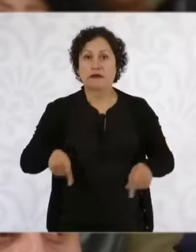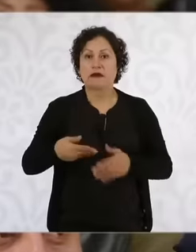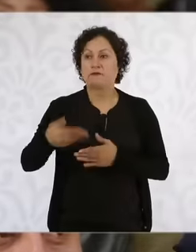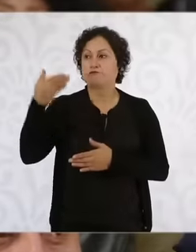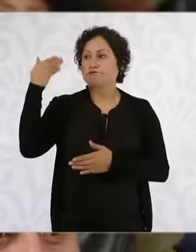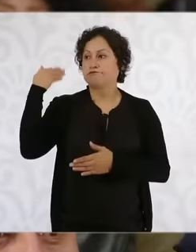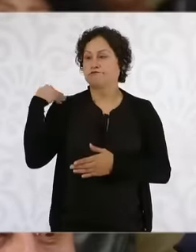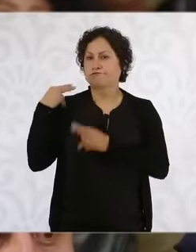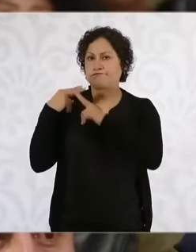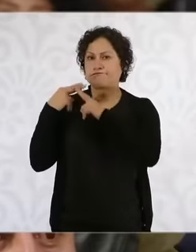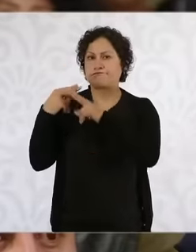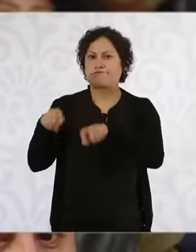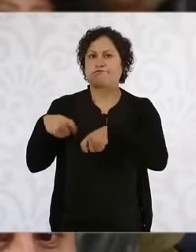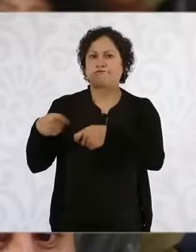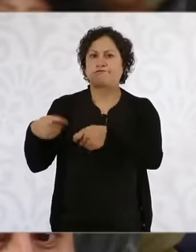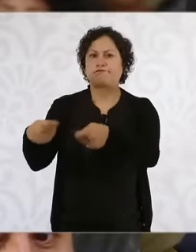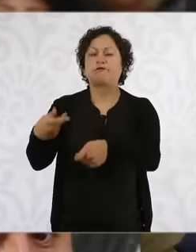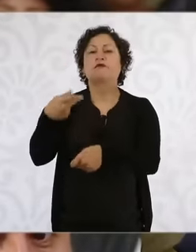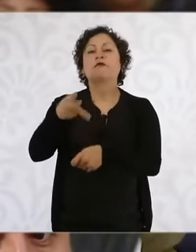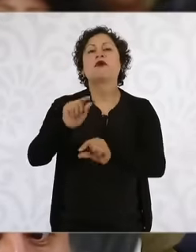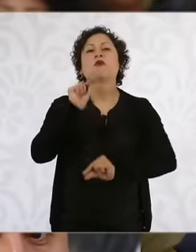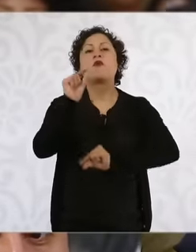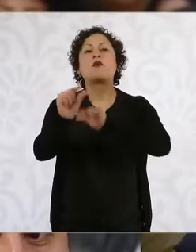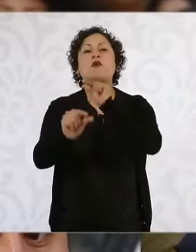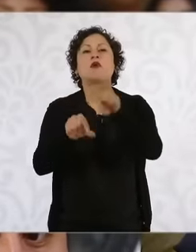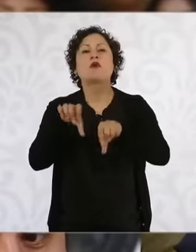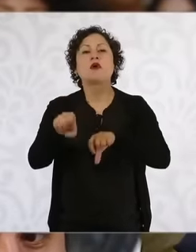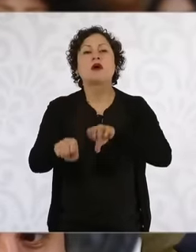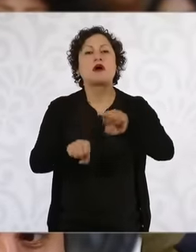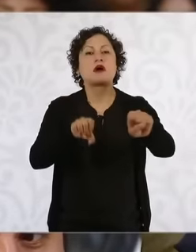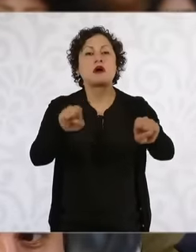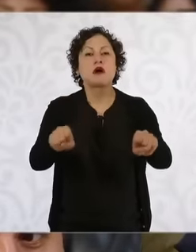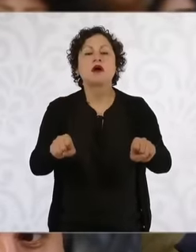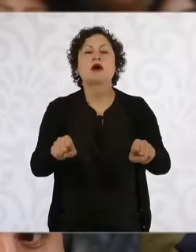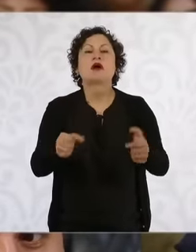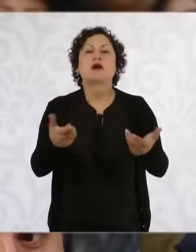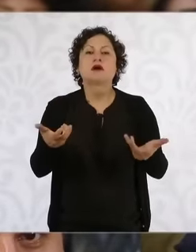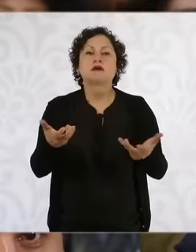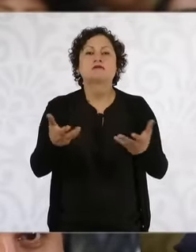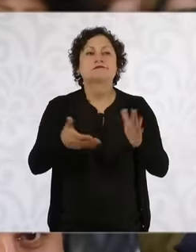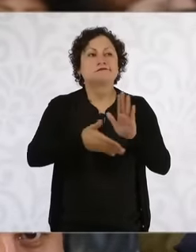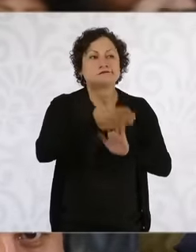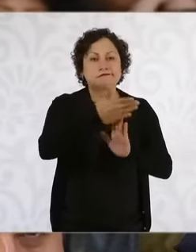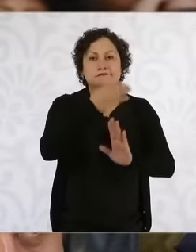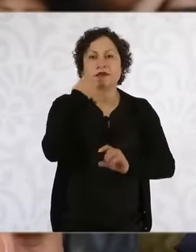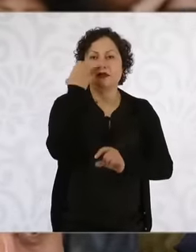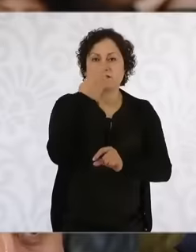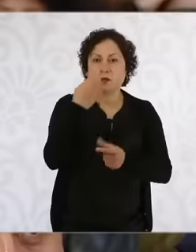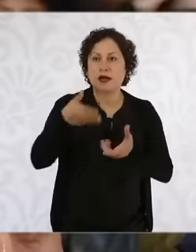the roads were occupied with schools and eh roads and everything and they were never paid